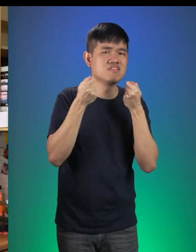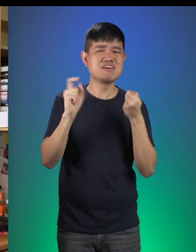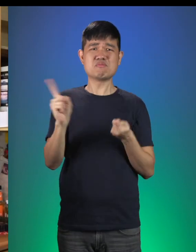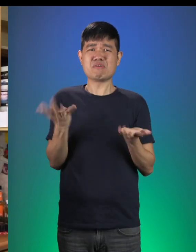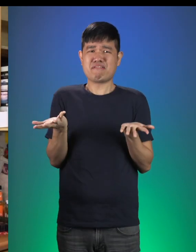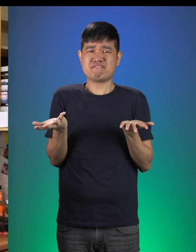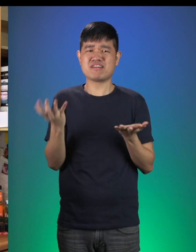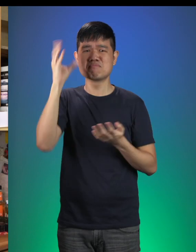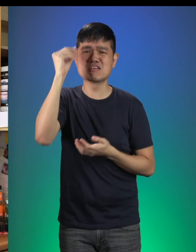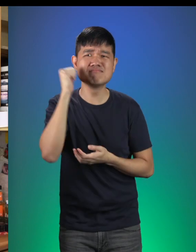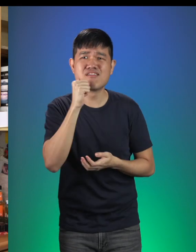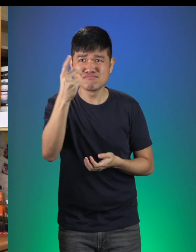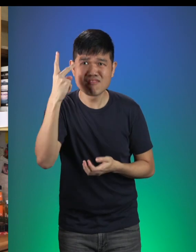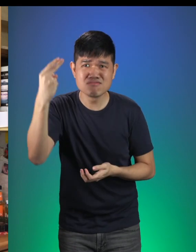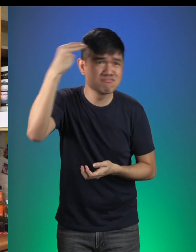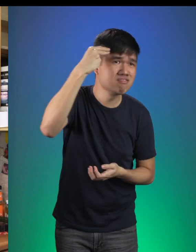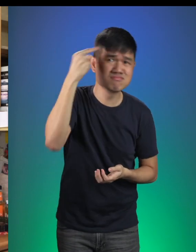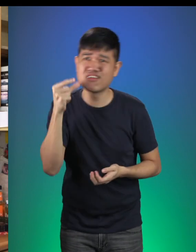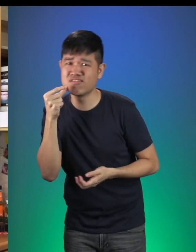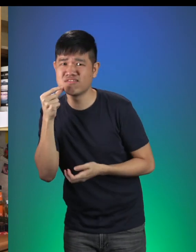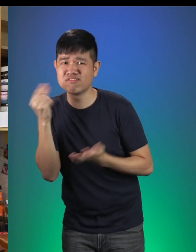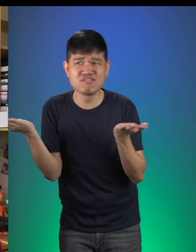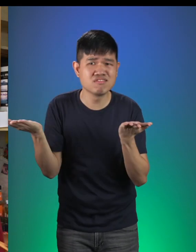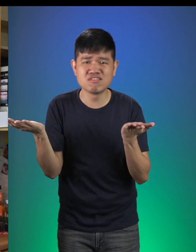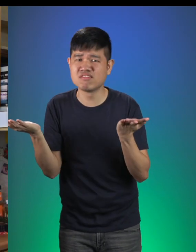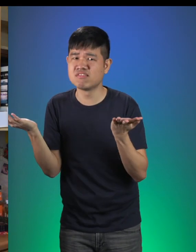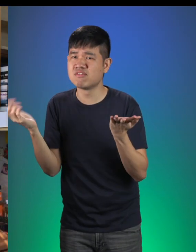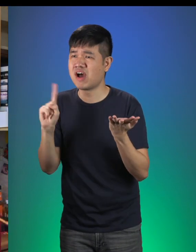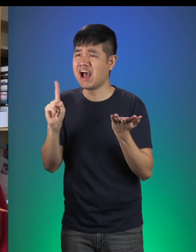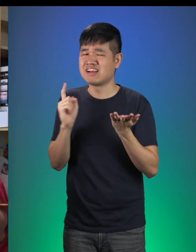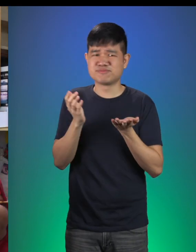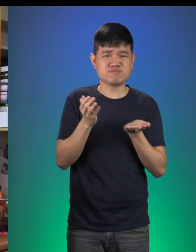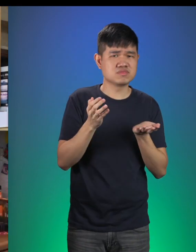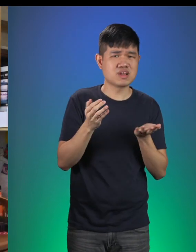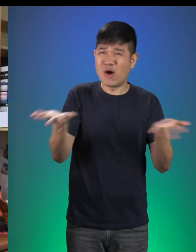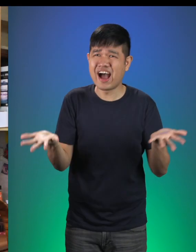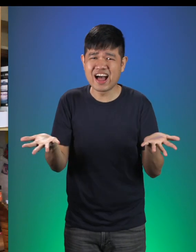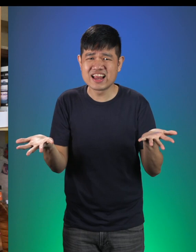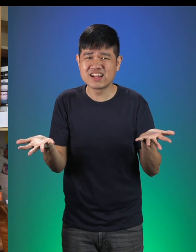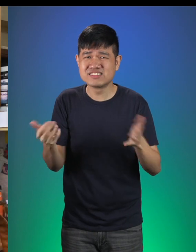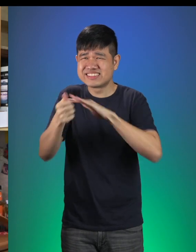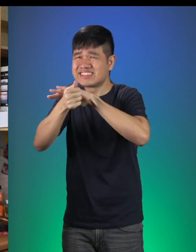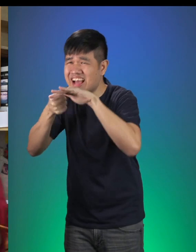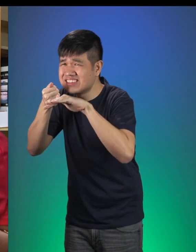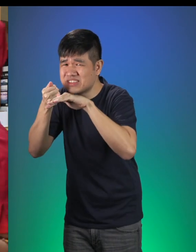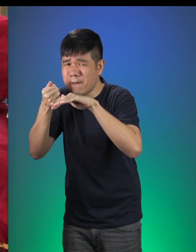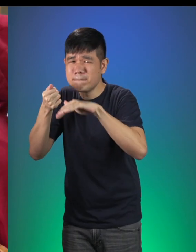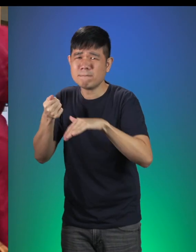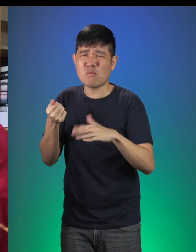Boys and girls do you see Hansel and Gretel? What? They’re hiding? Where?